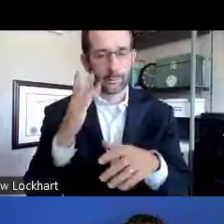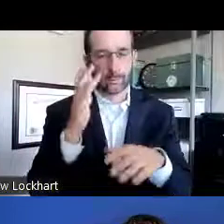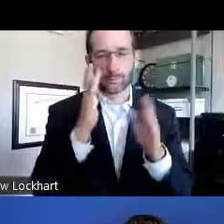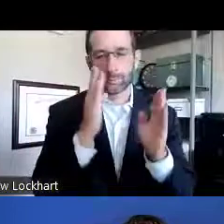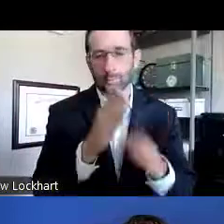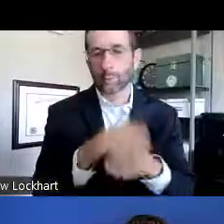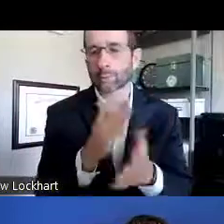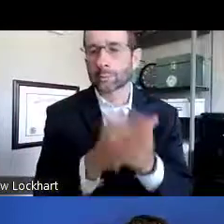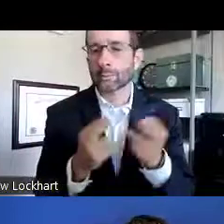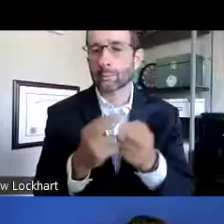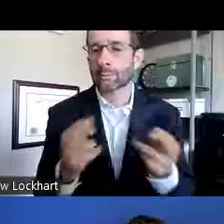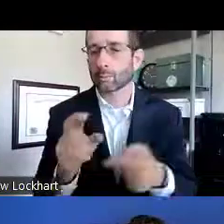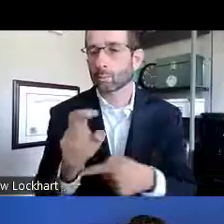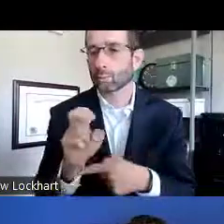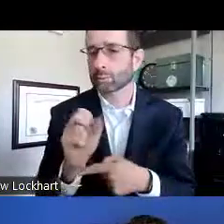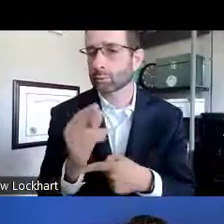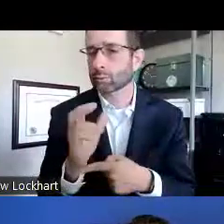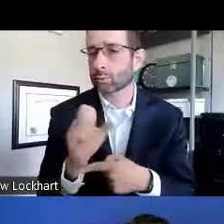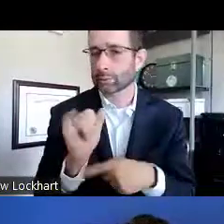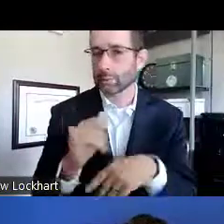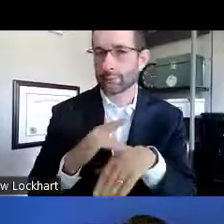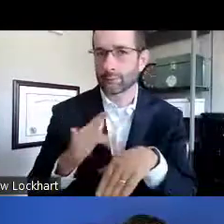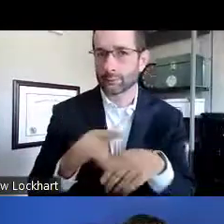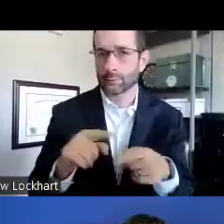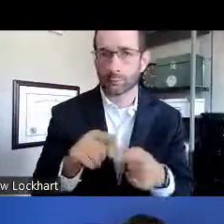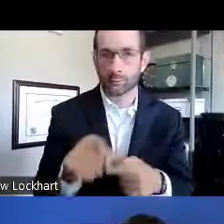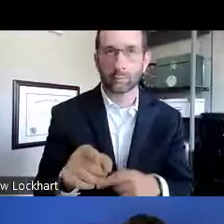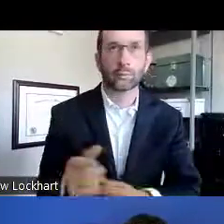Before we wrap up, I wanted to show some resources